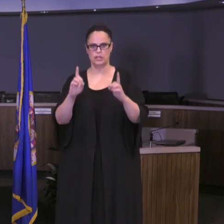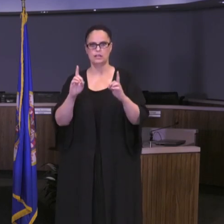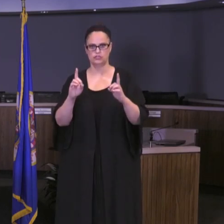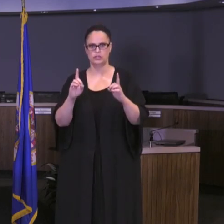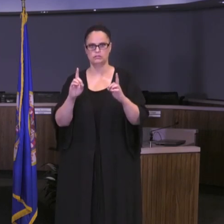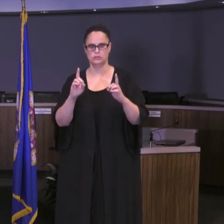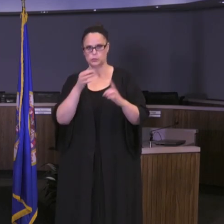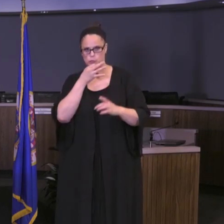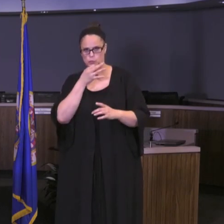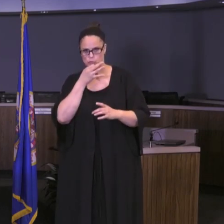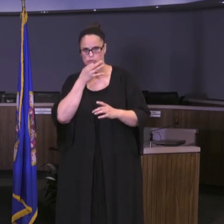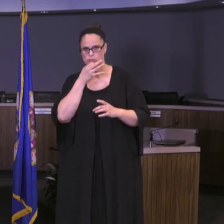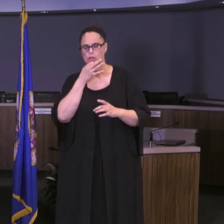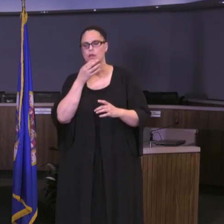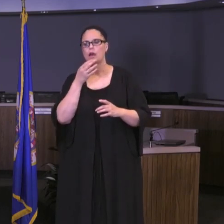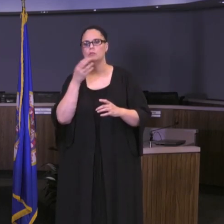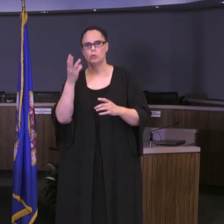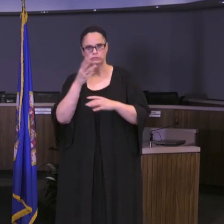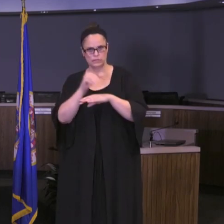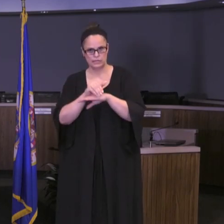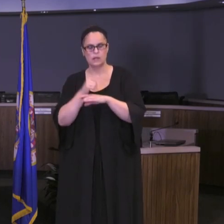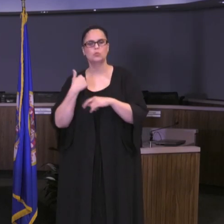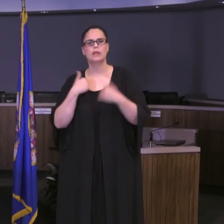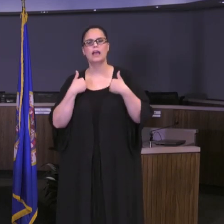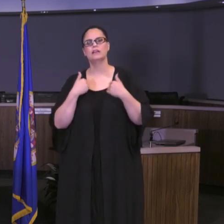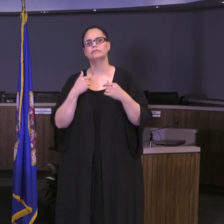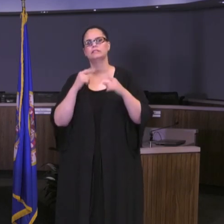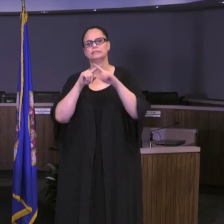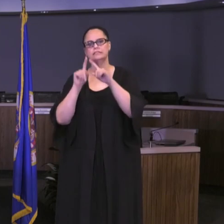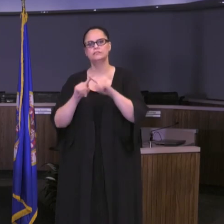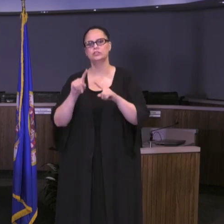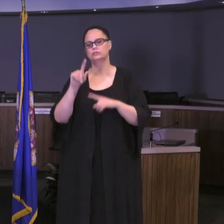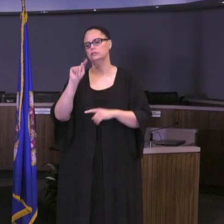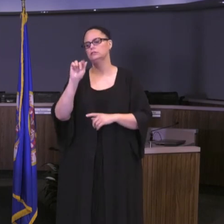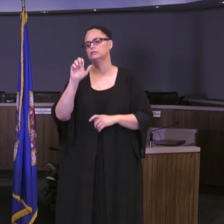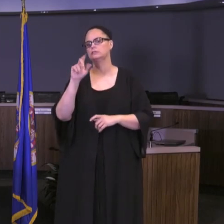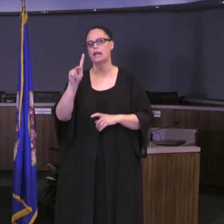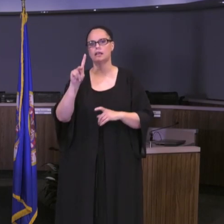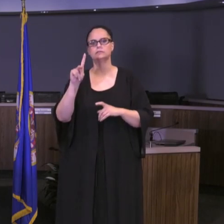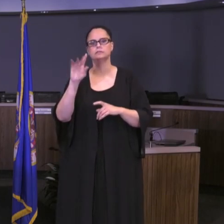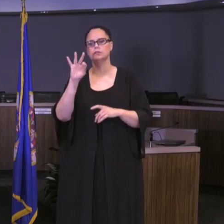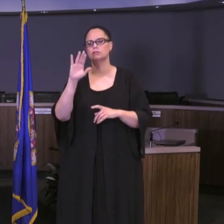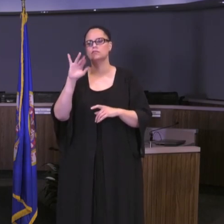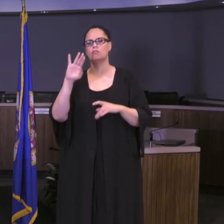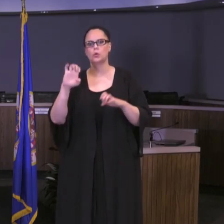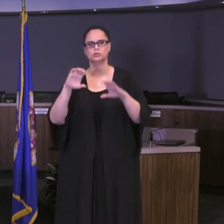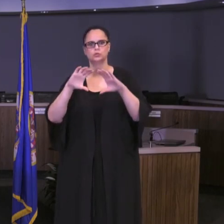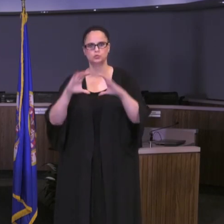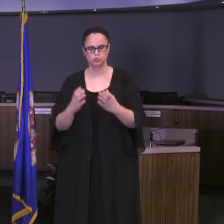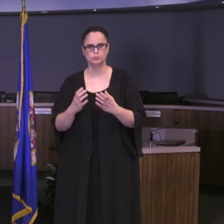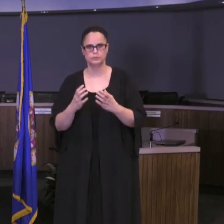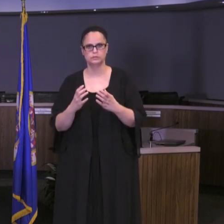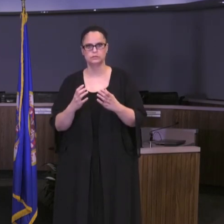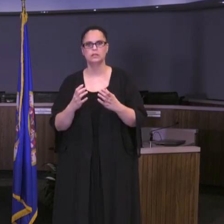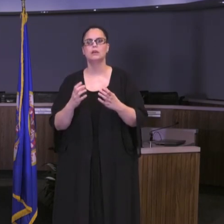from each of our eight different task force groups that have been part of that work since May, and they'll be giving a